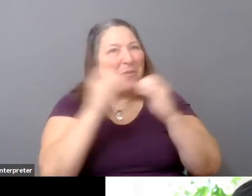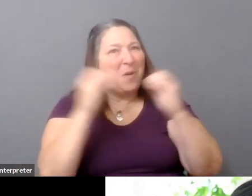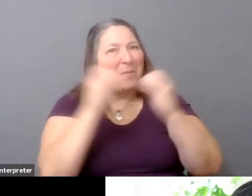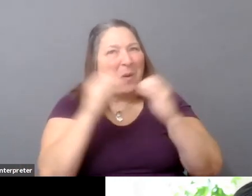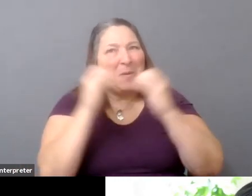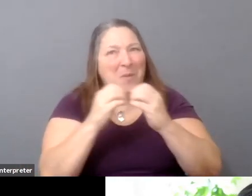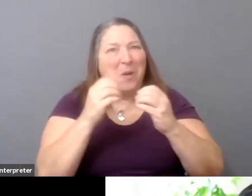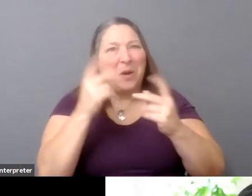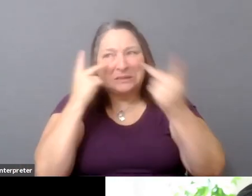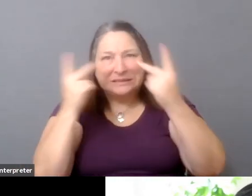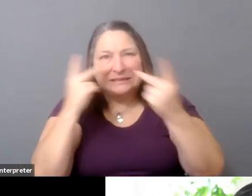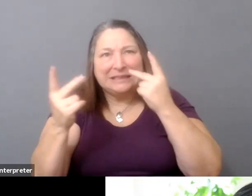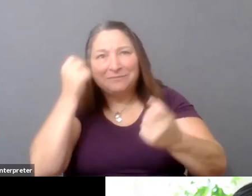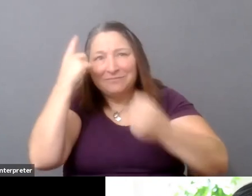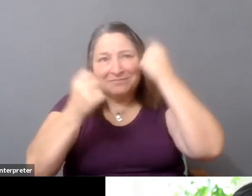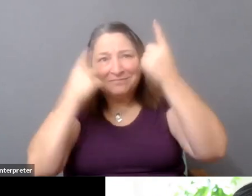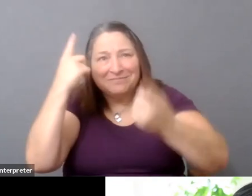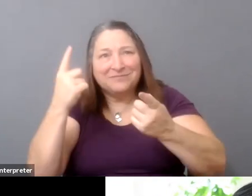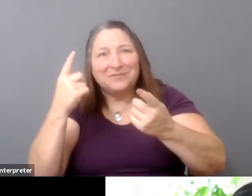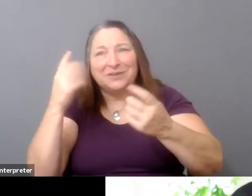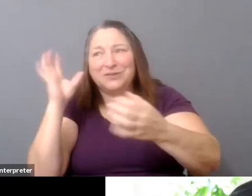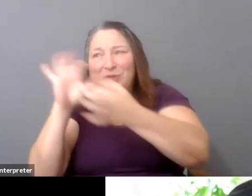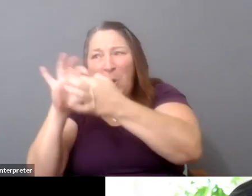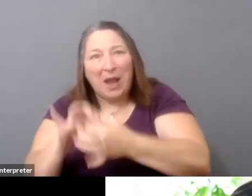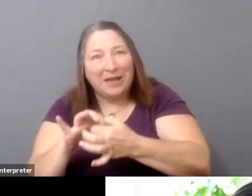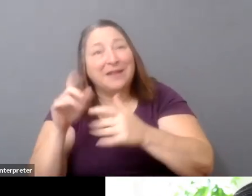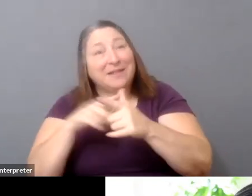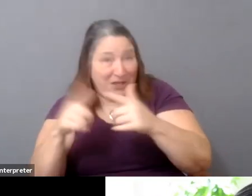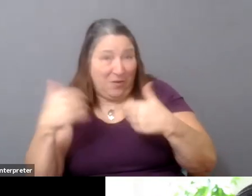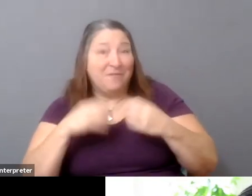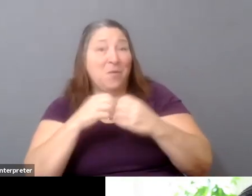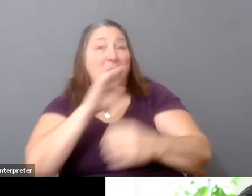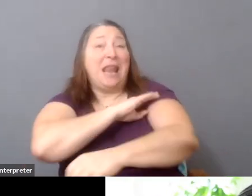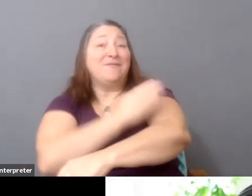to make what you want to make. You know, also, you might also grow in terms of, you know,